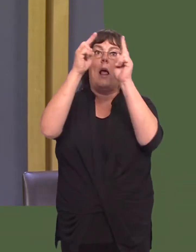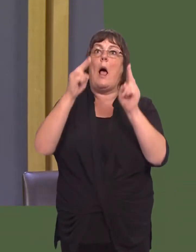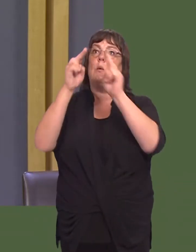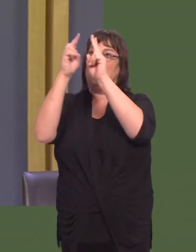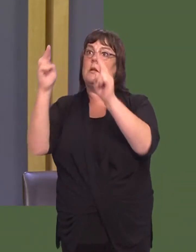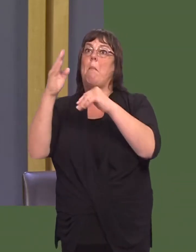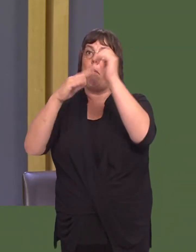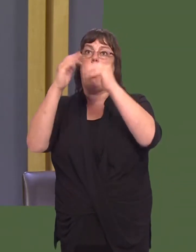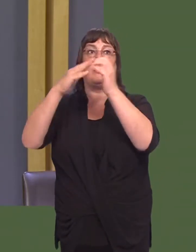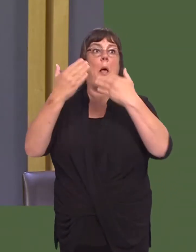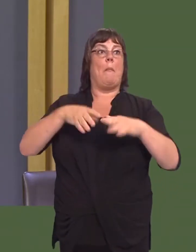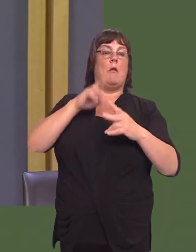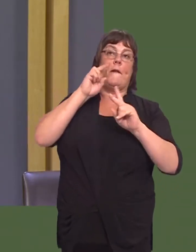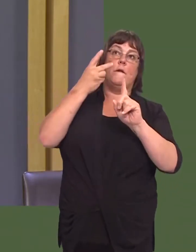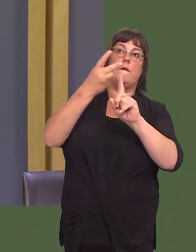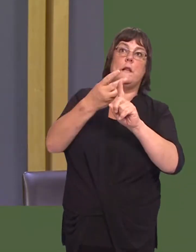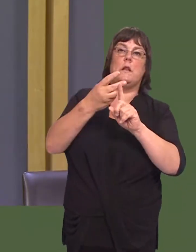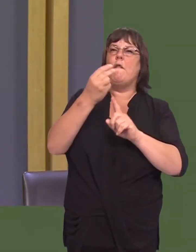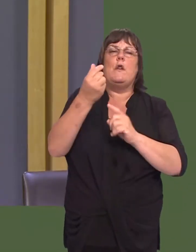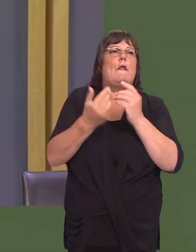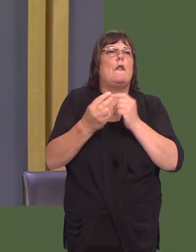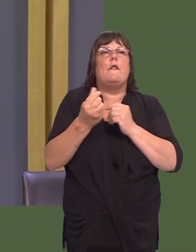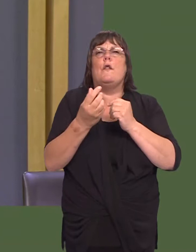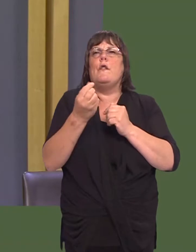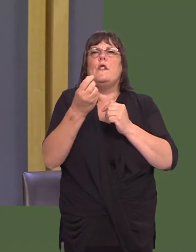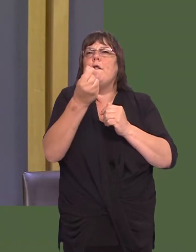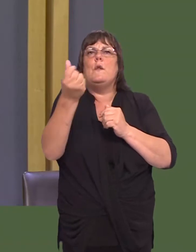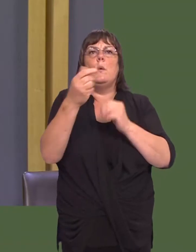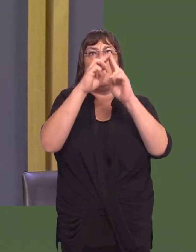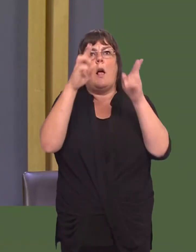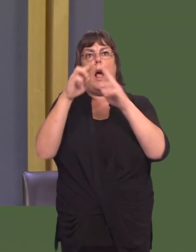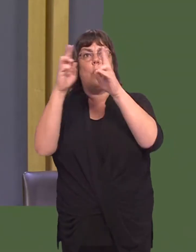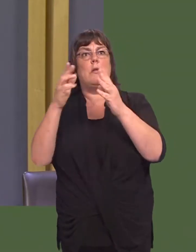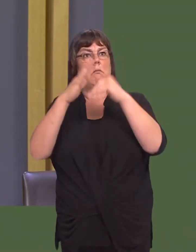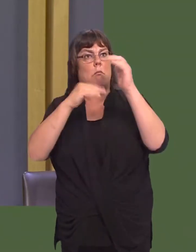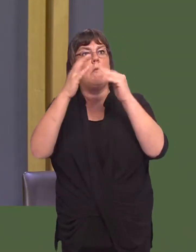I had the pleasure of going to visit the first few that are now open with my colleague David